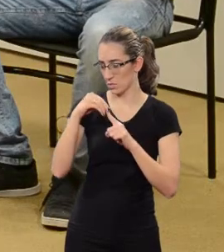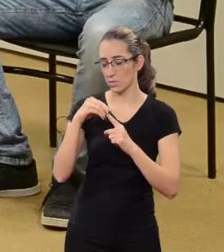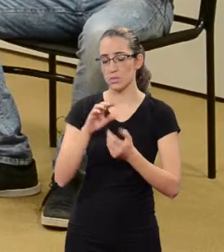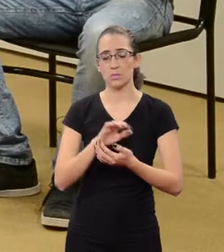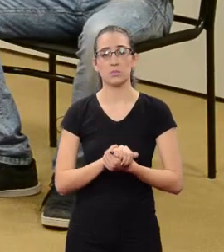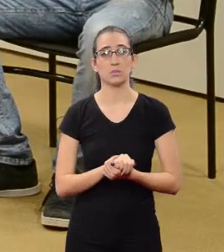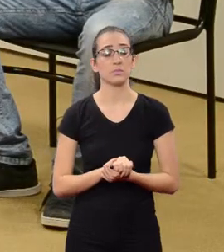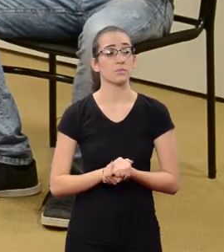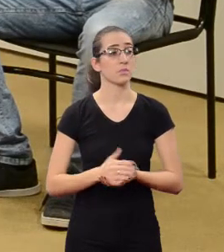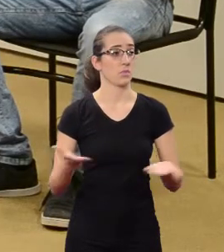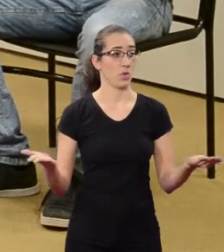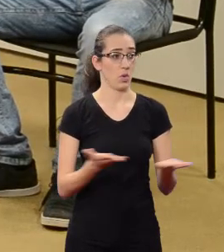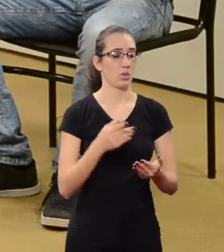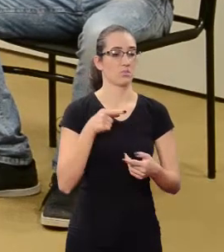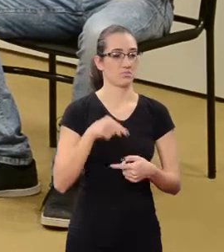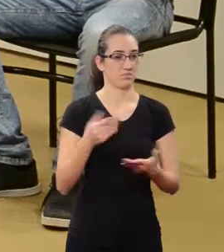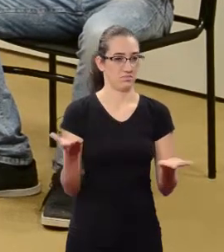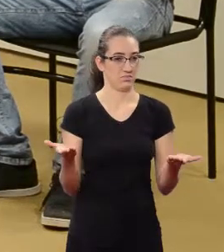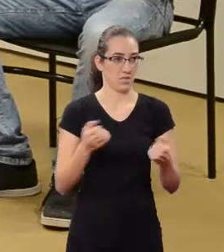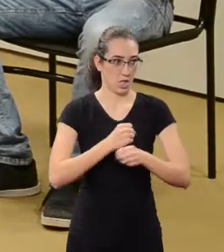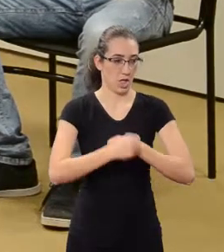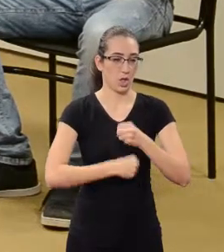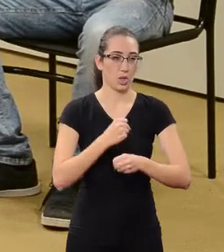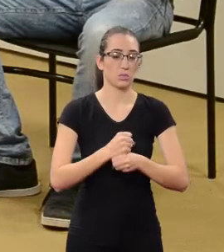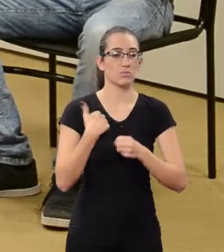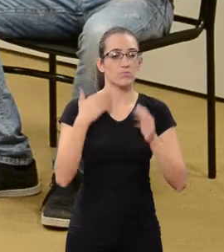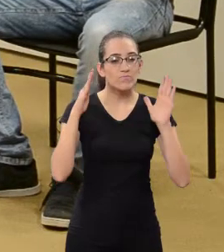This year, we've been focusing on that